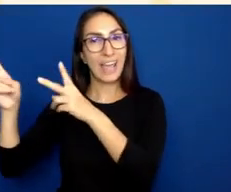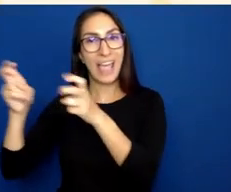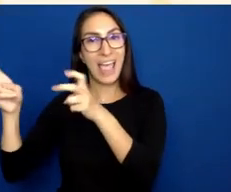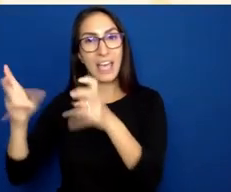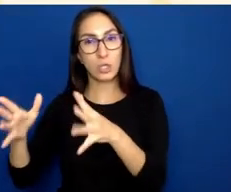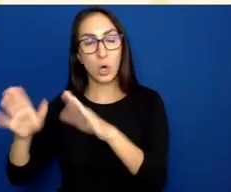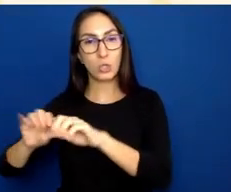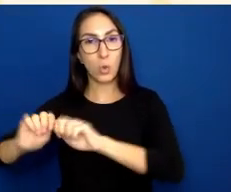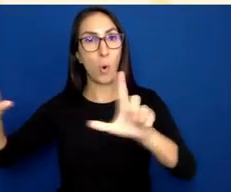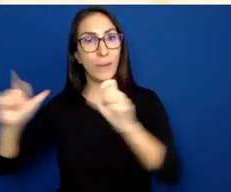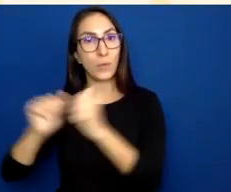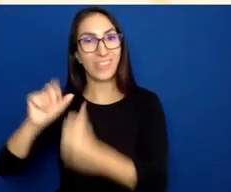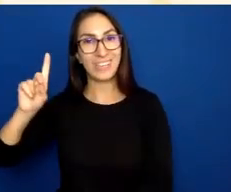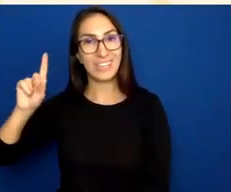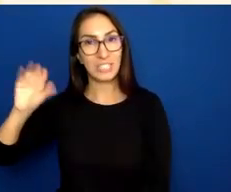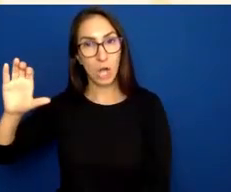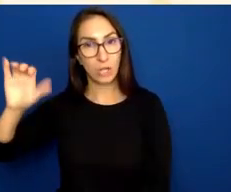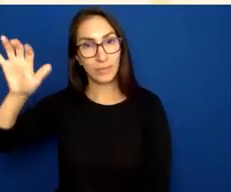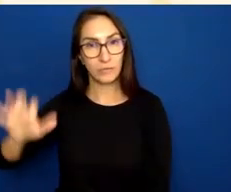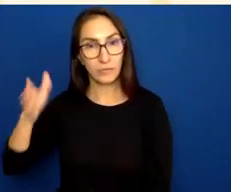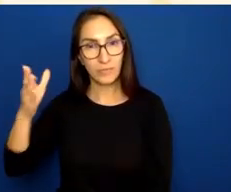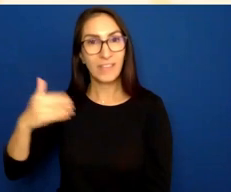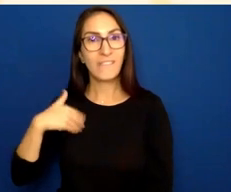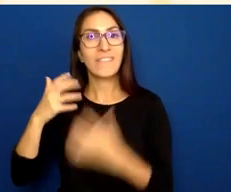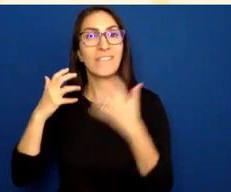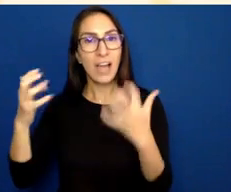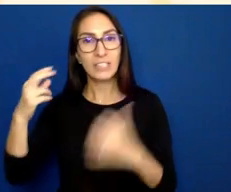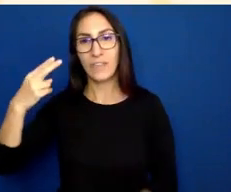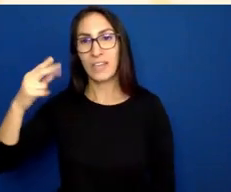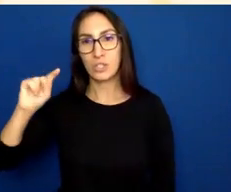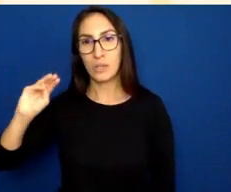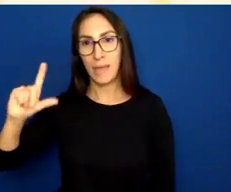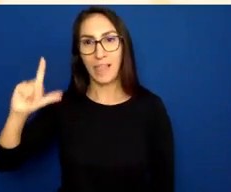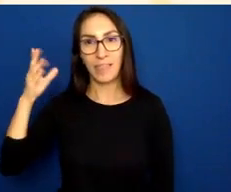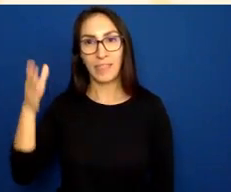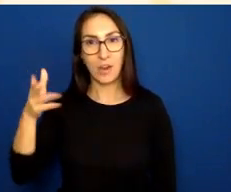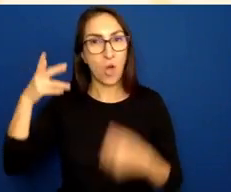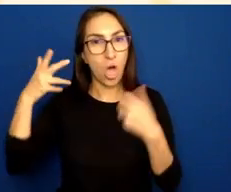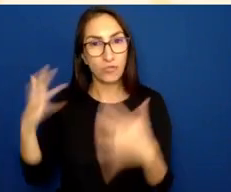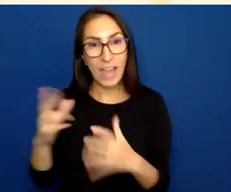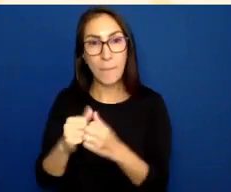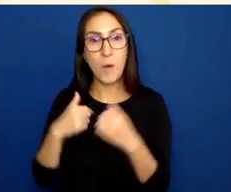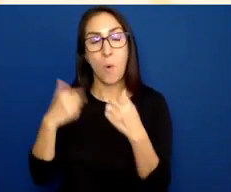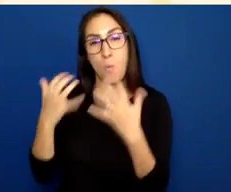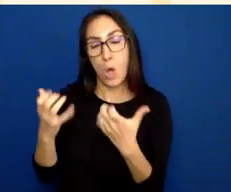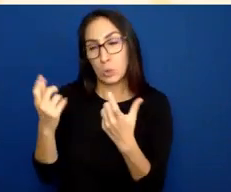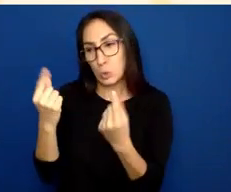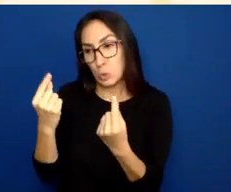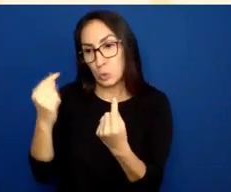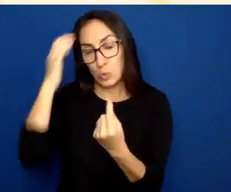and there's lots of HTML in there already. But what we want to do is add a little bit more structure to the site.